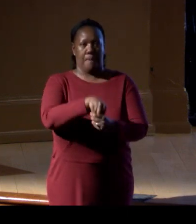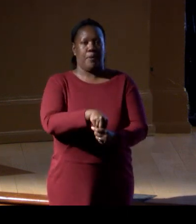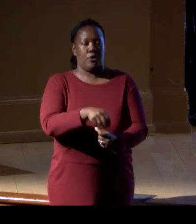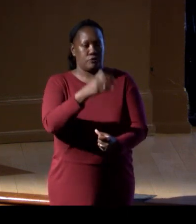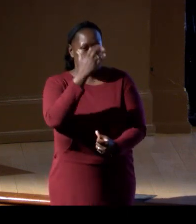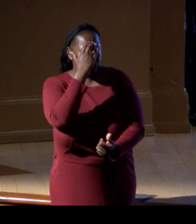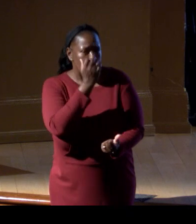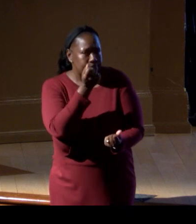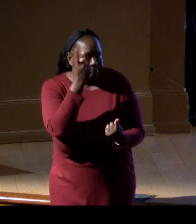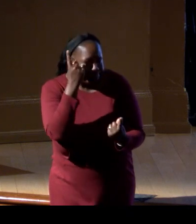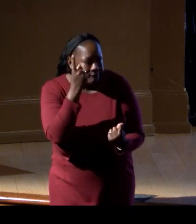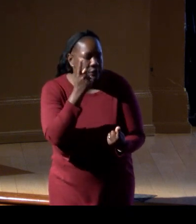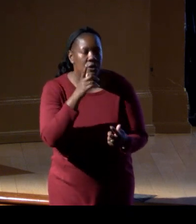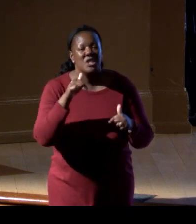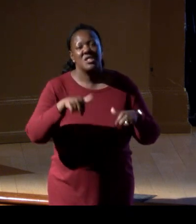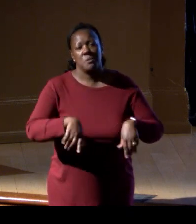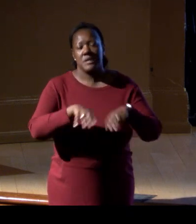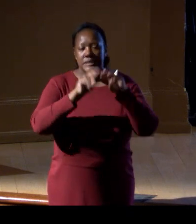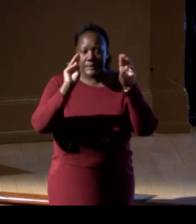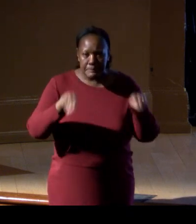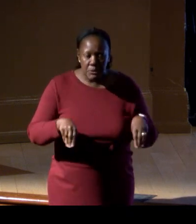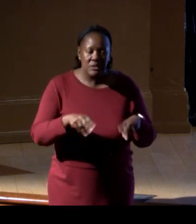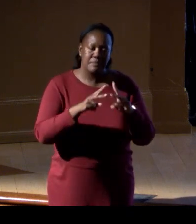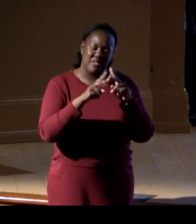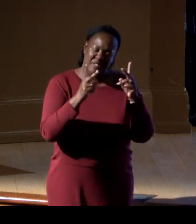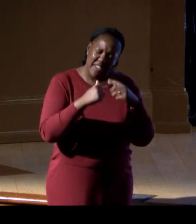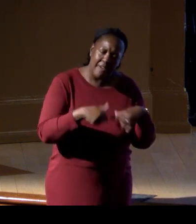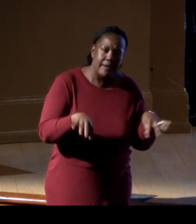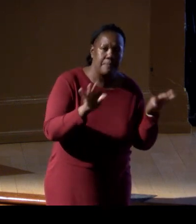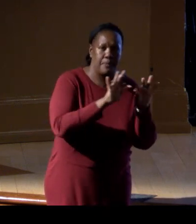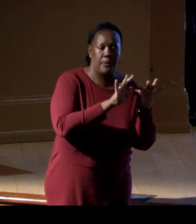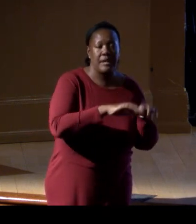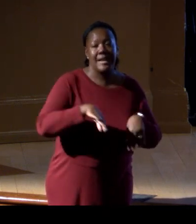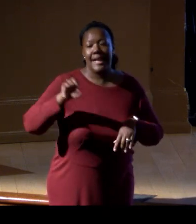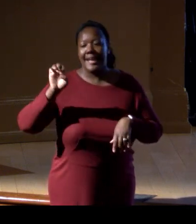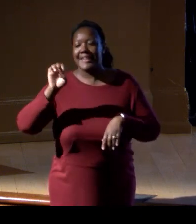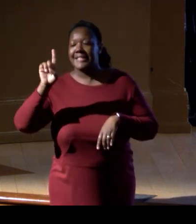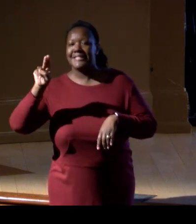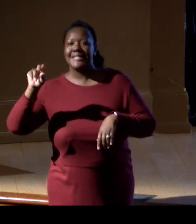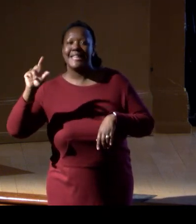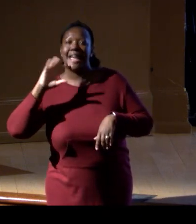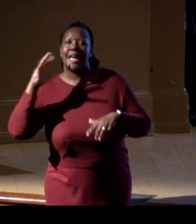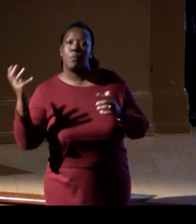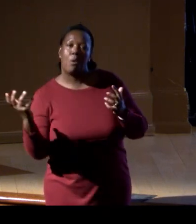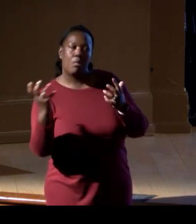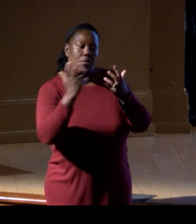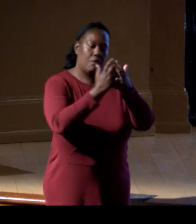So this museum, incredibly important, but eDNA will complement this historical data,